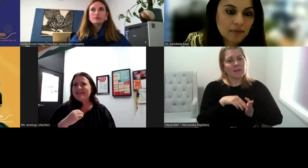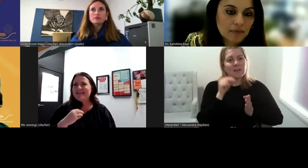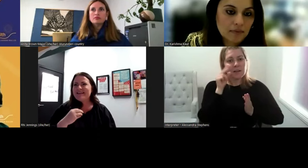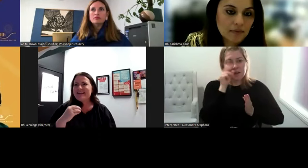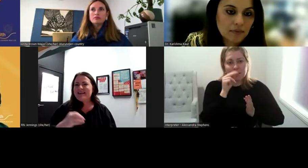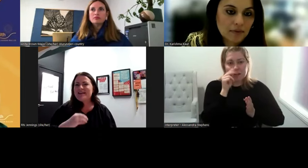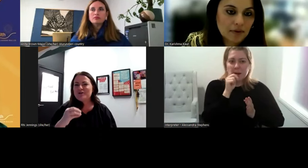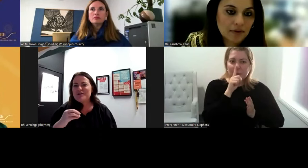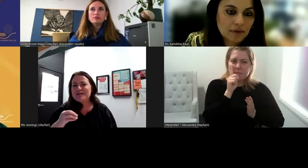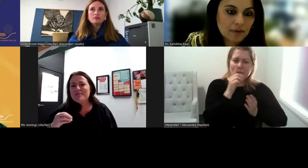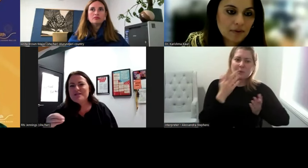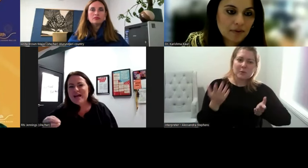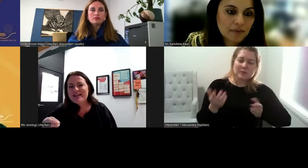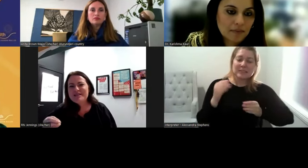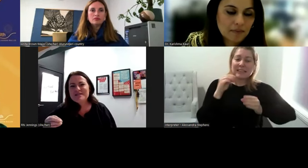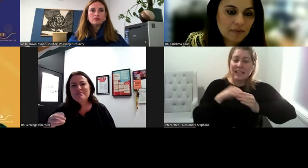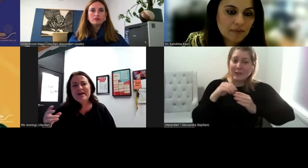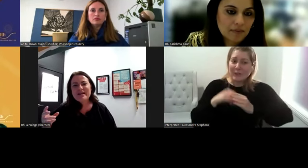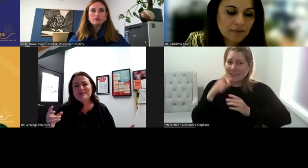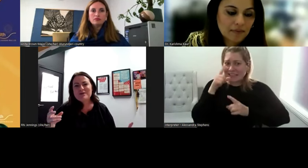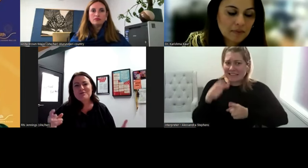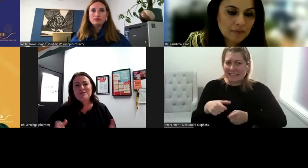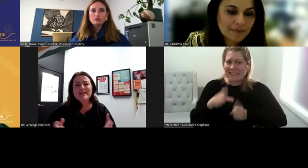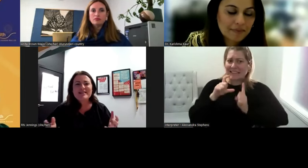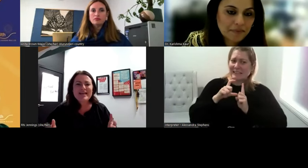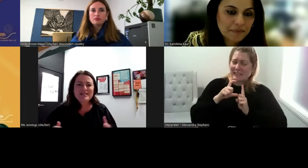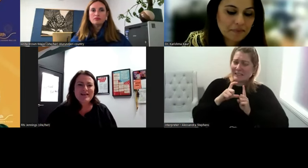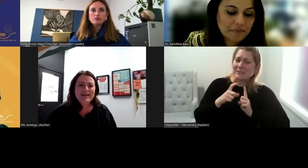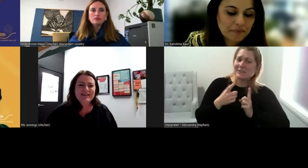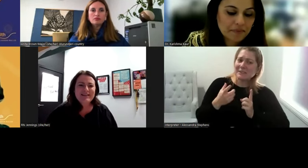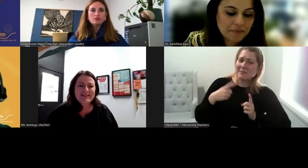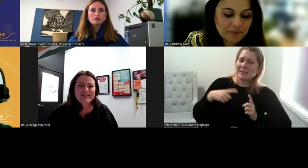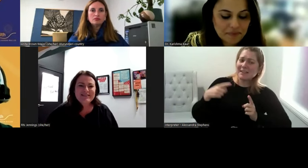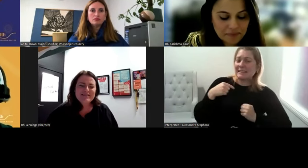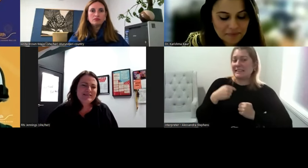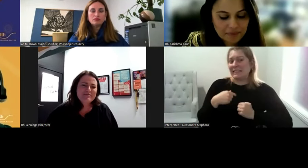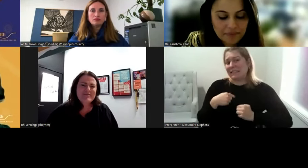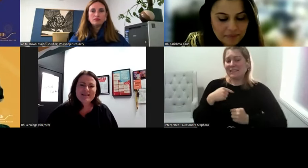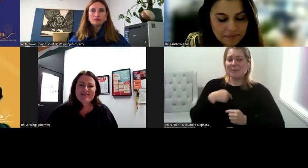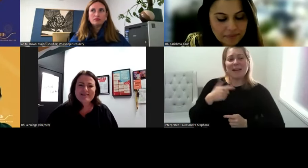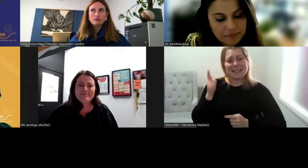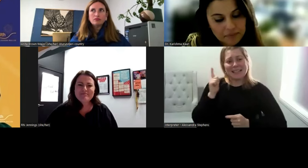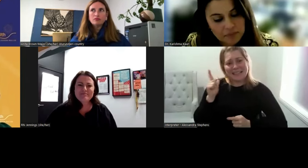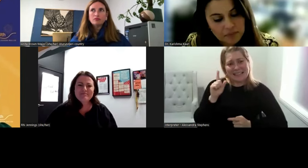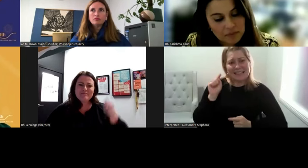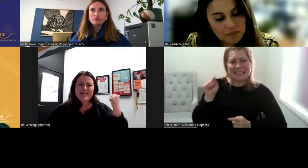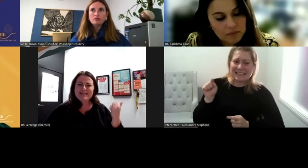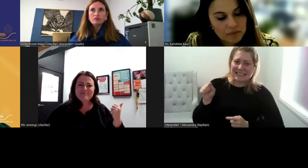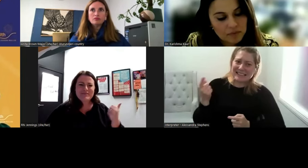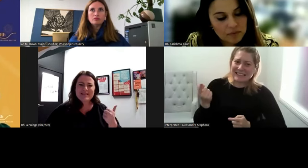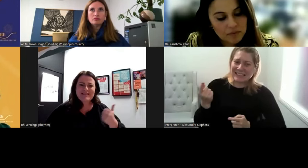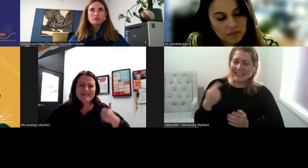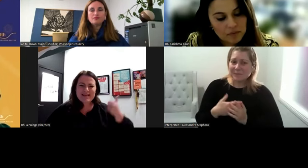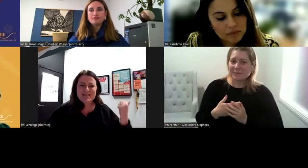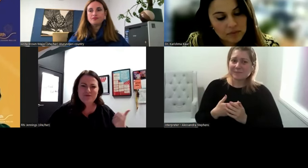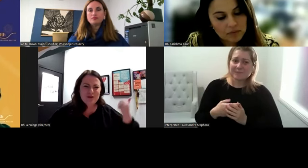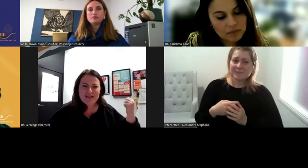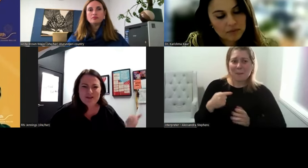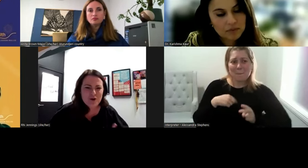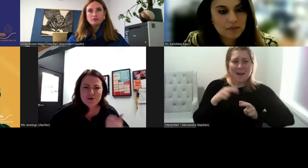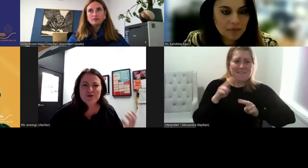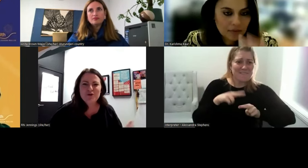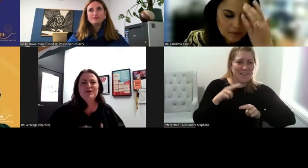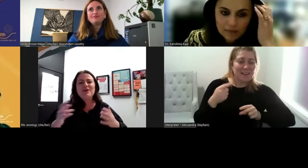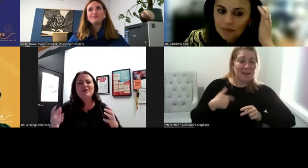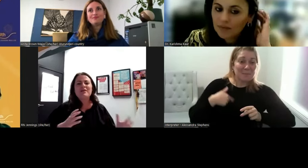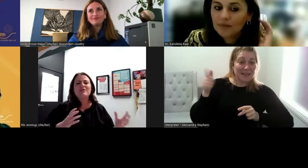Inclusion can be challenging based on will my teacher is my dad's fleet coach or you know there